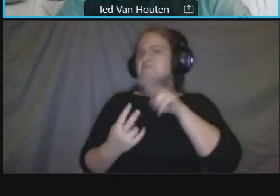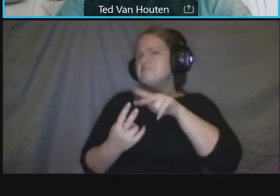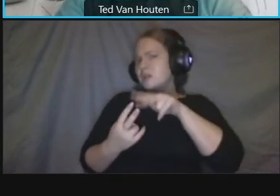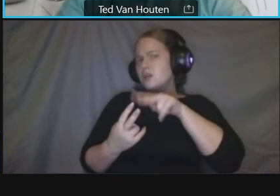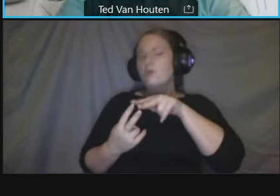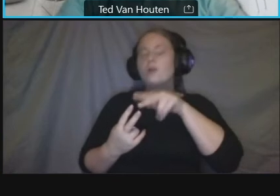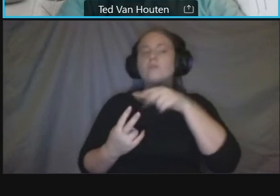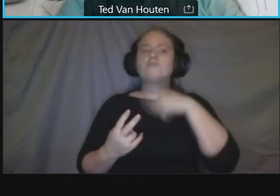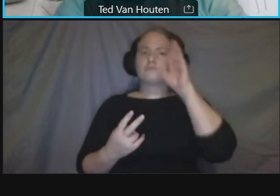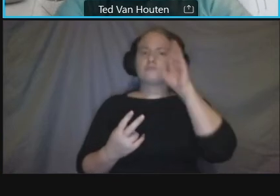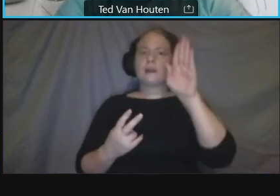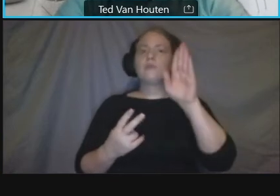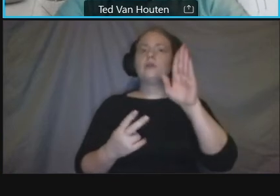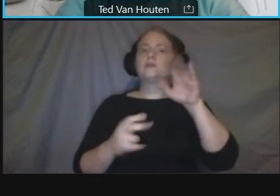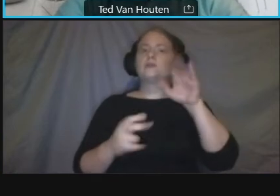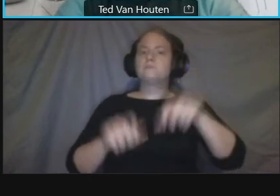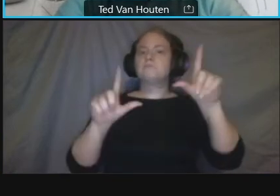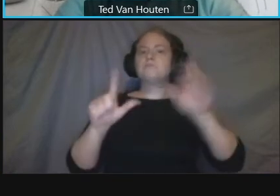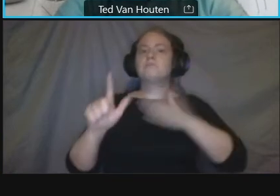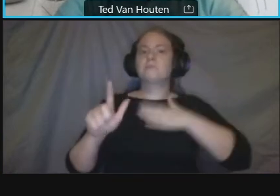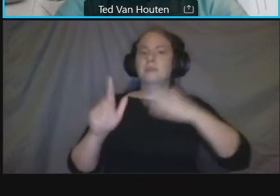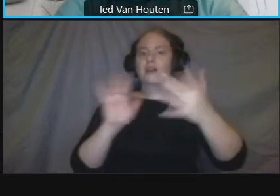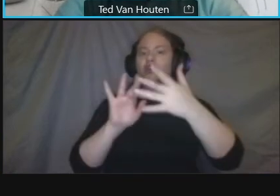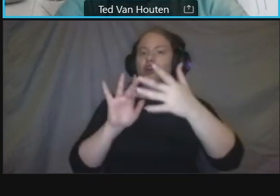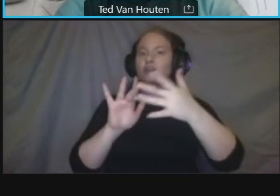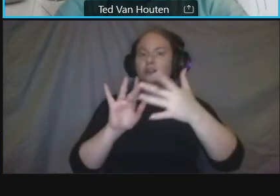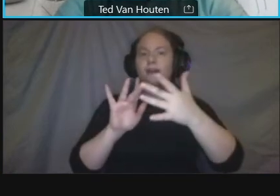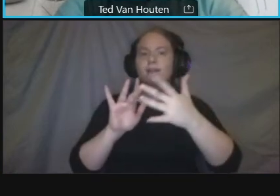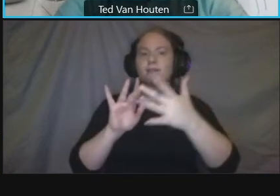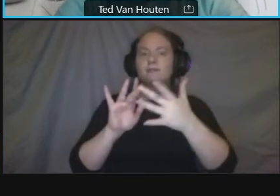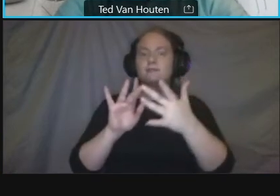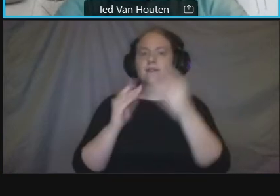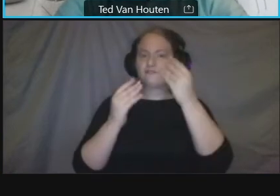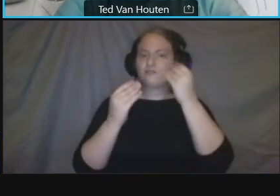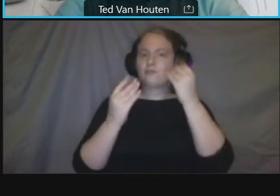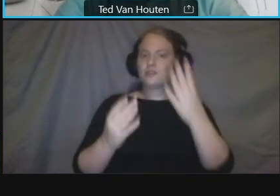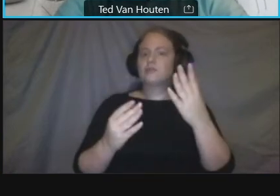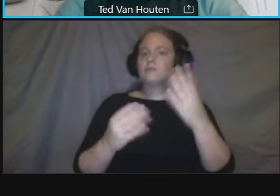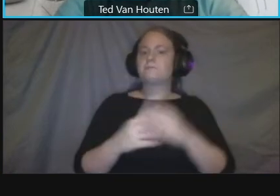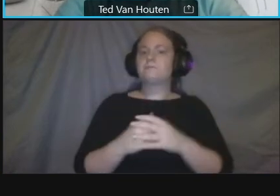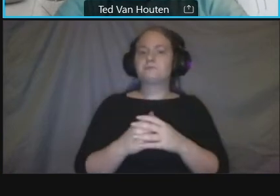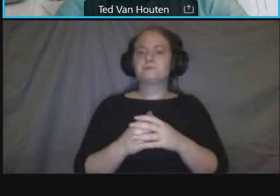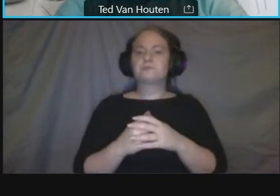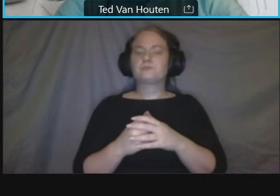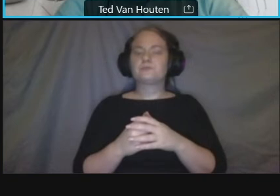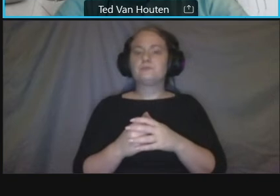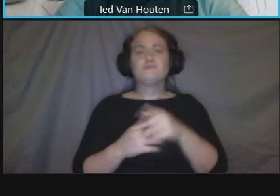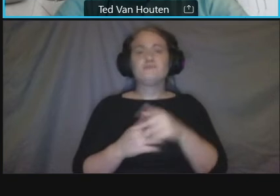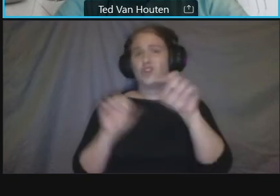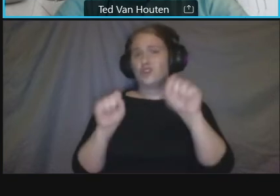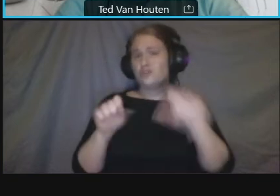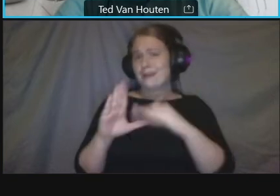end of this um at the end of the presentation um so you can email me with that you can email uh the